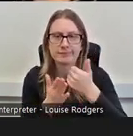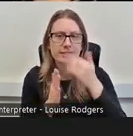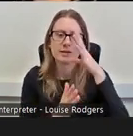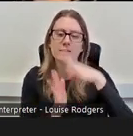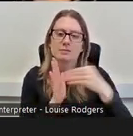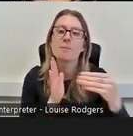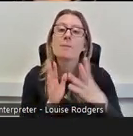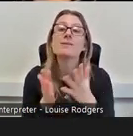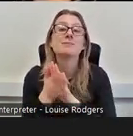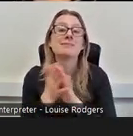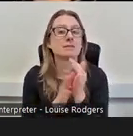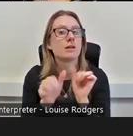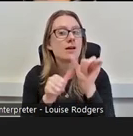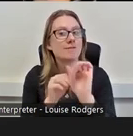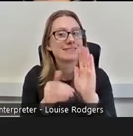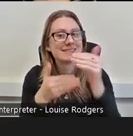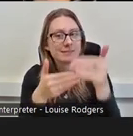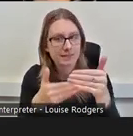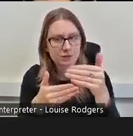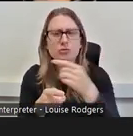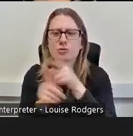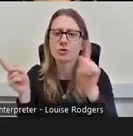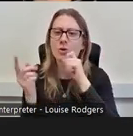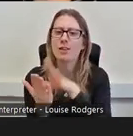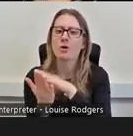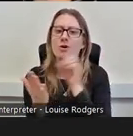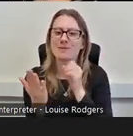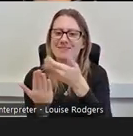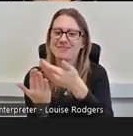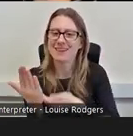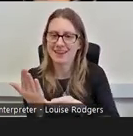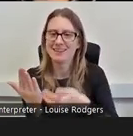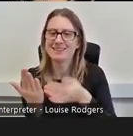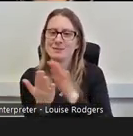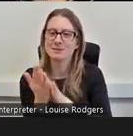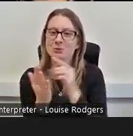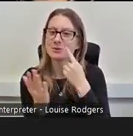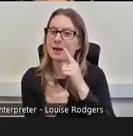session, you'll receive a copy of these slides so you'll be able to return to this and continue